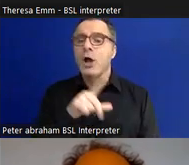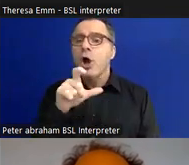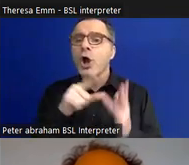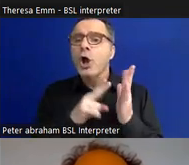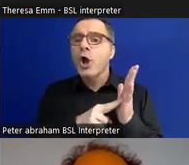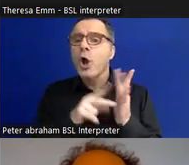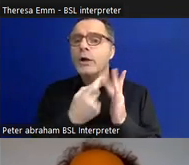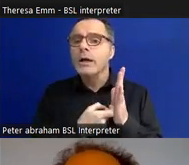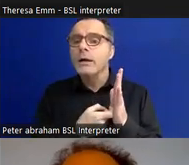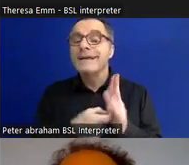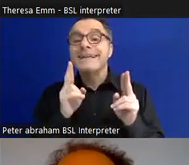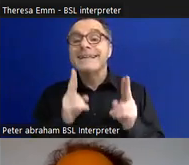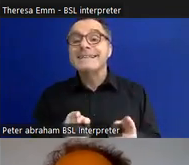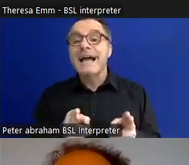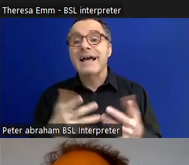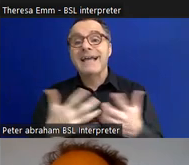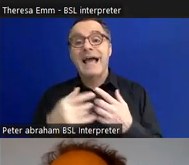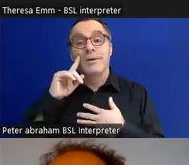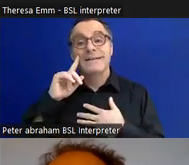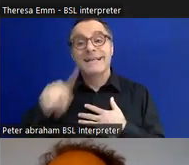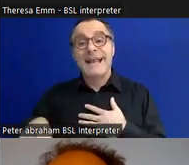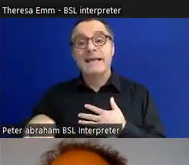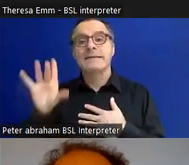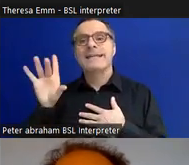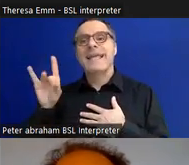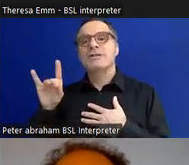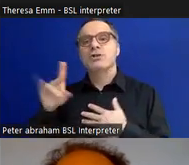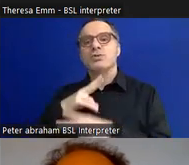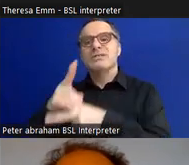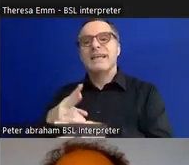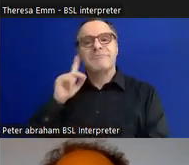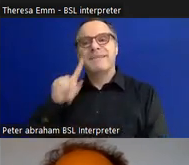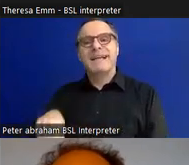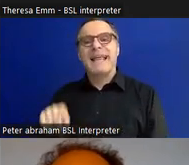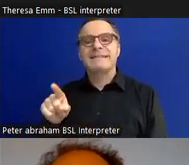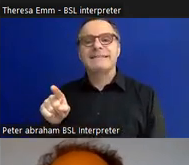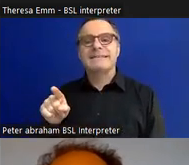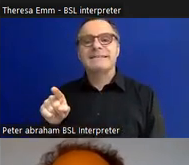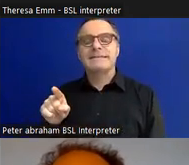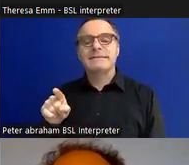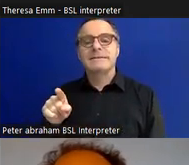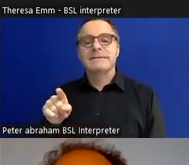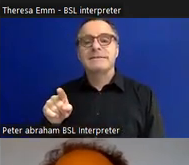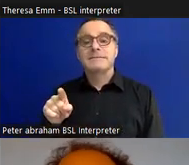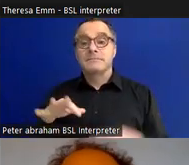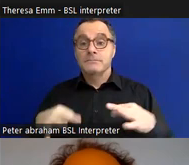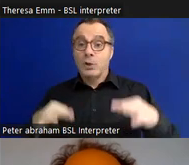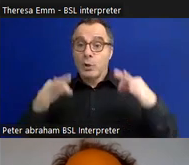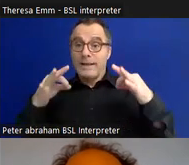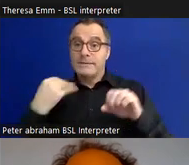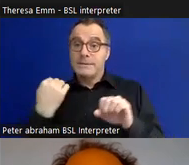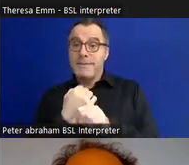whilst being neglected in institutional care. This quilt is made up of lots of different patchworks